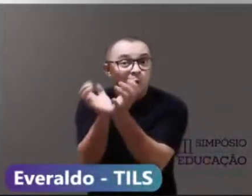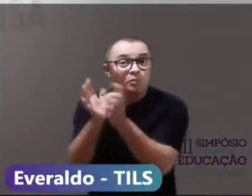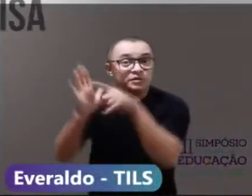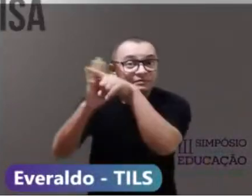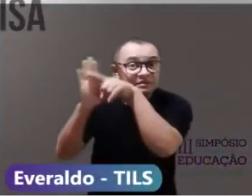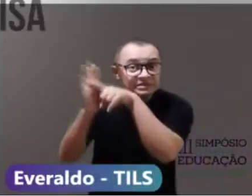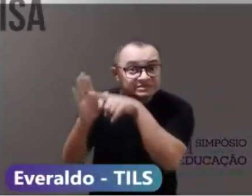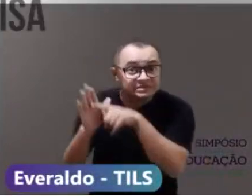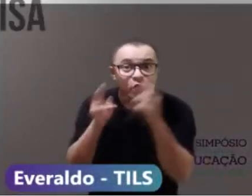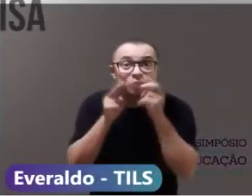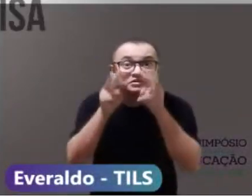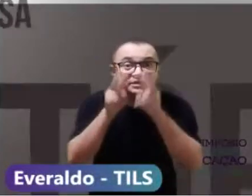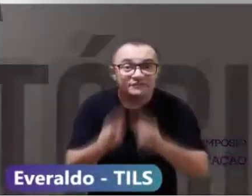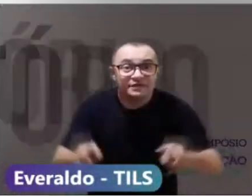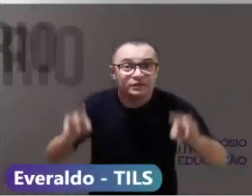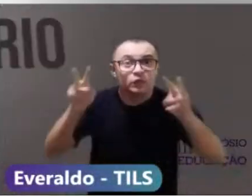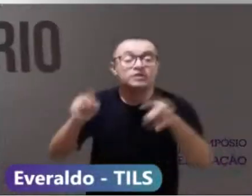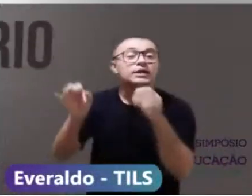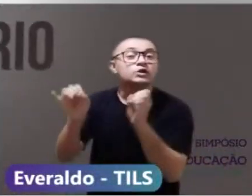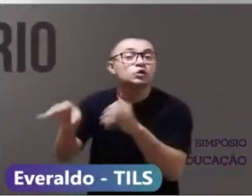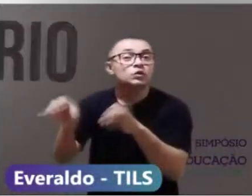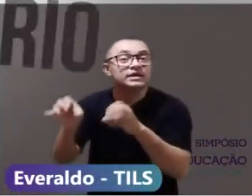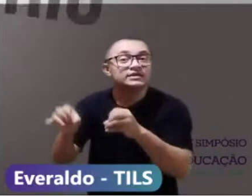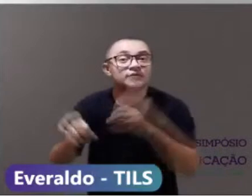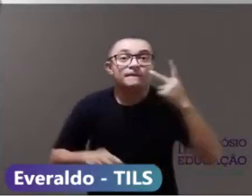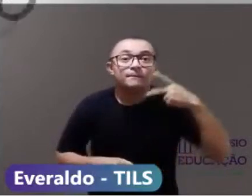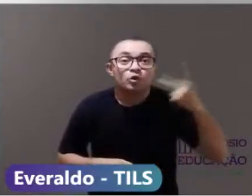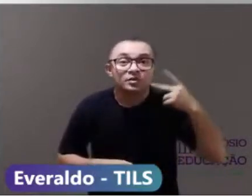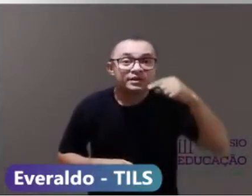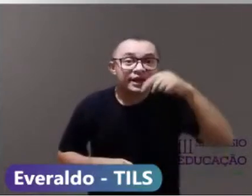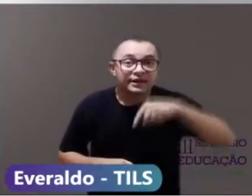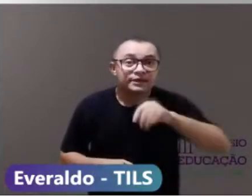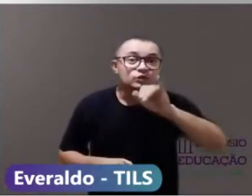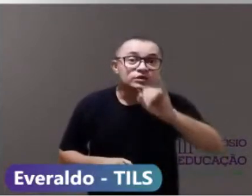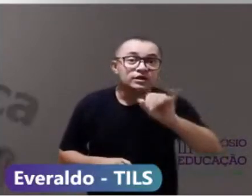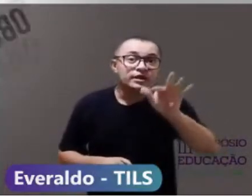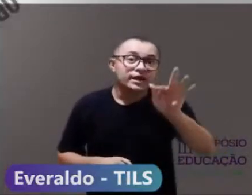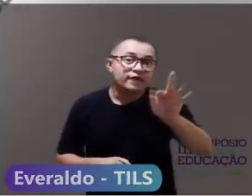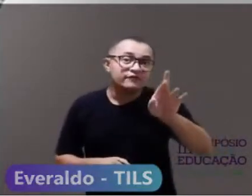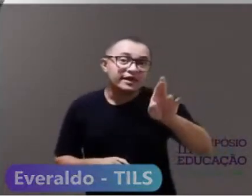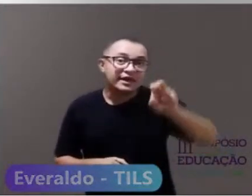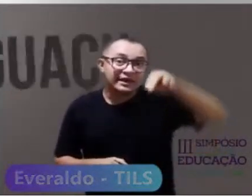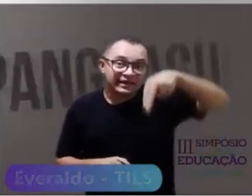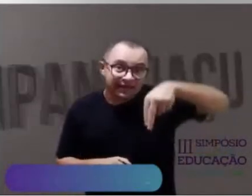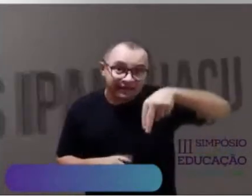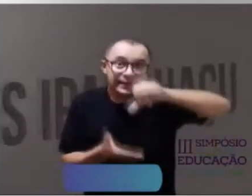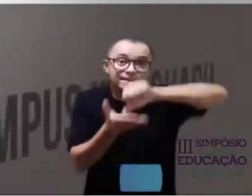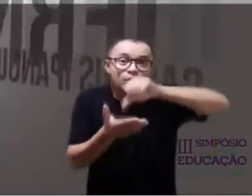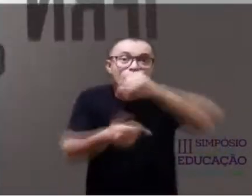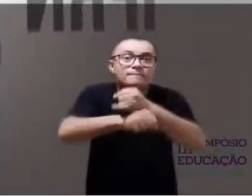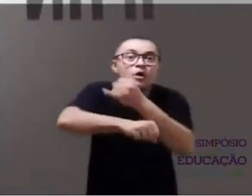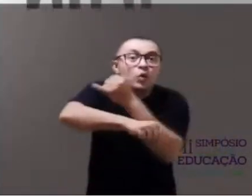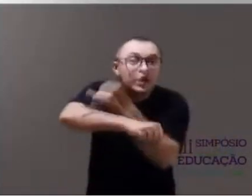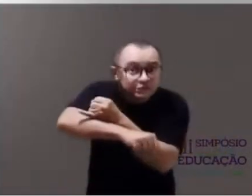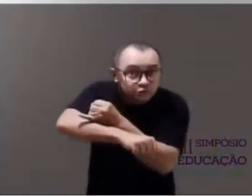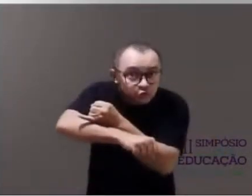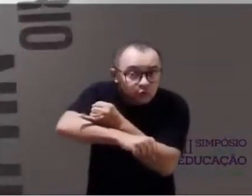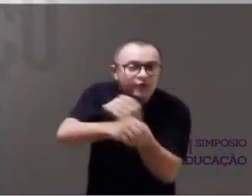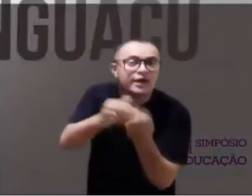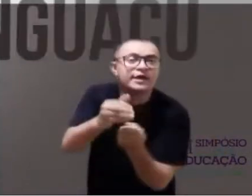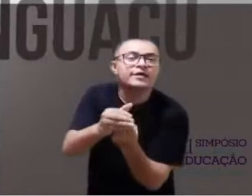The research group "Observatório da Educação Pública" (Public Education Observatory) by The Federal Institute of Education, Science and Technology of Rio Grande do Norte (IFRN), Campus Ipanguaçu,